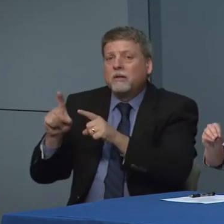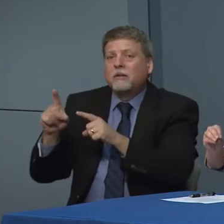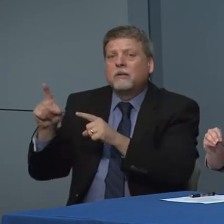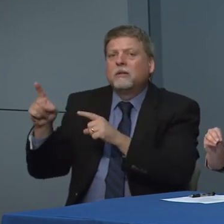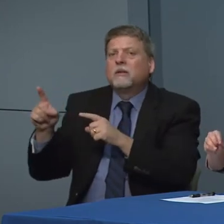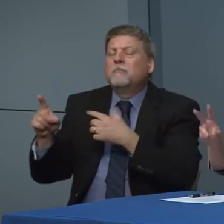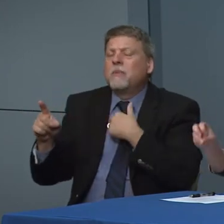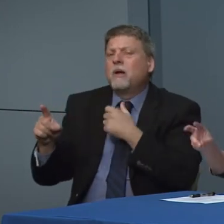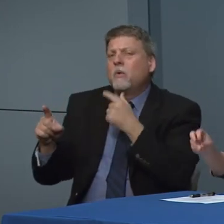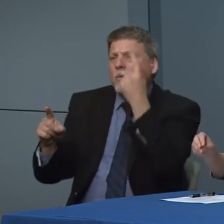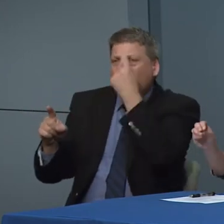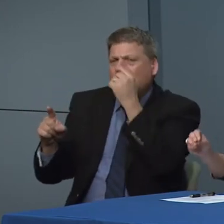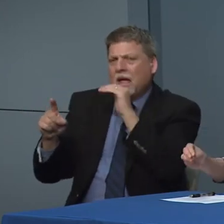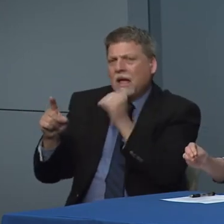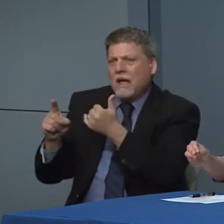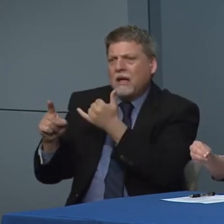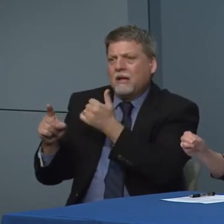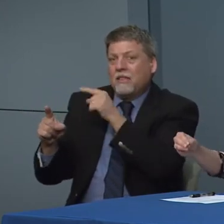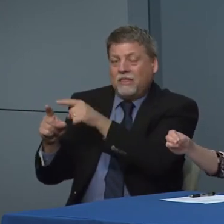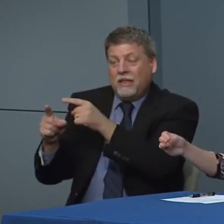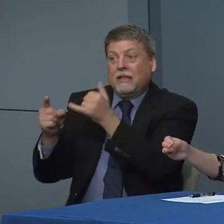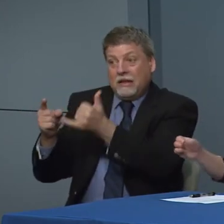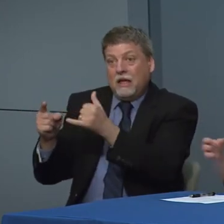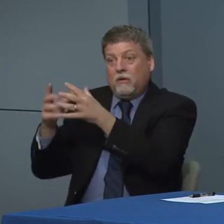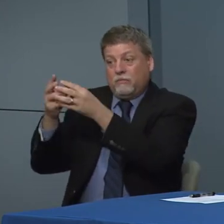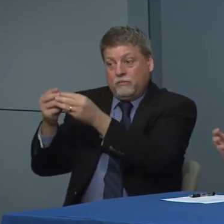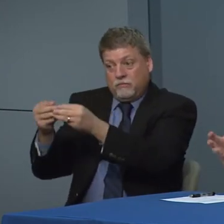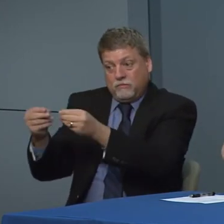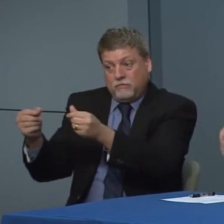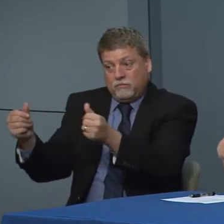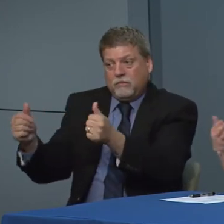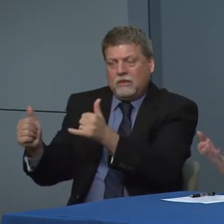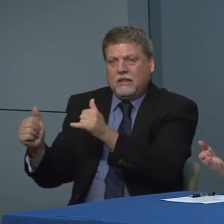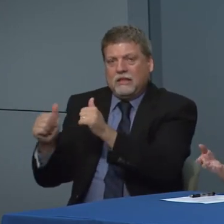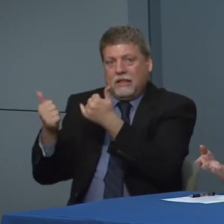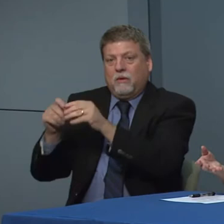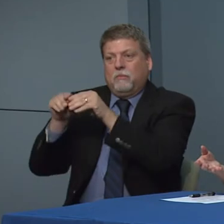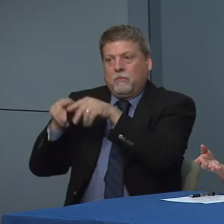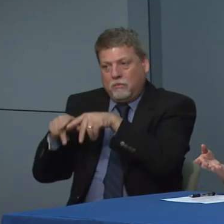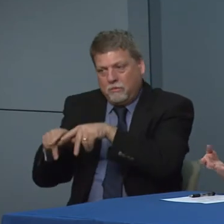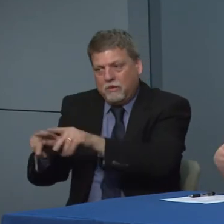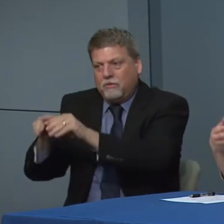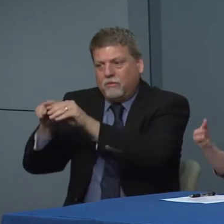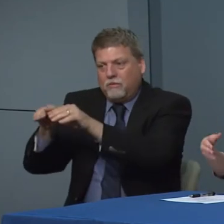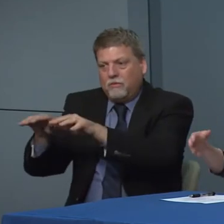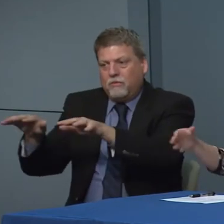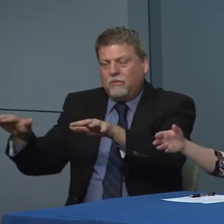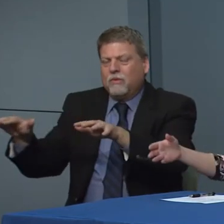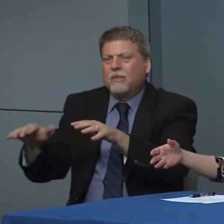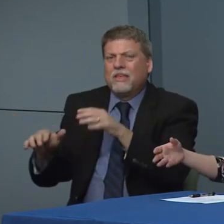did they start clinical going back to normal and what will that mean for them so we're very much looking to see how